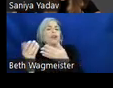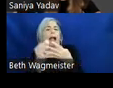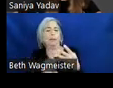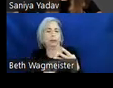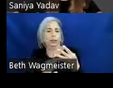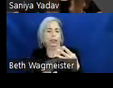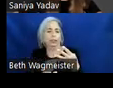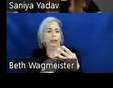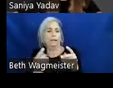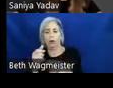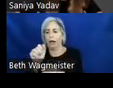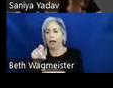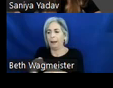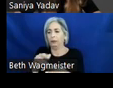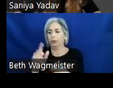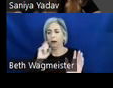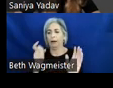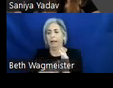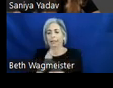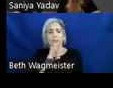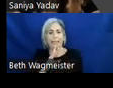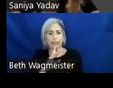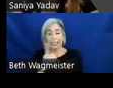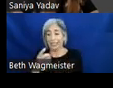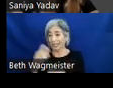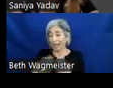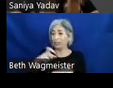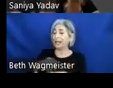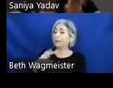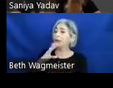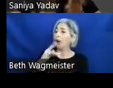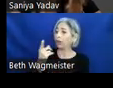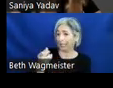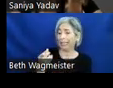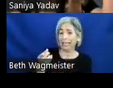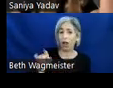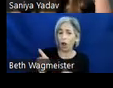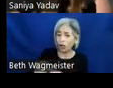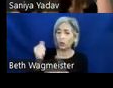use speech recognition. Since he has a difficult time speaking, this also helps people who may